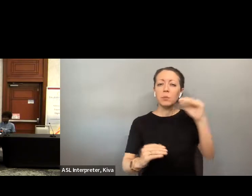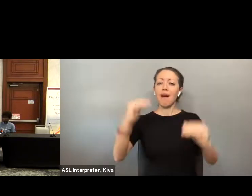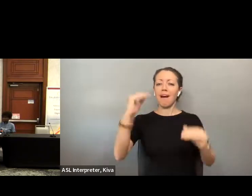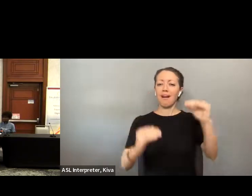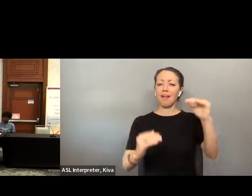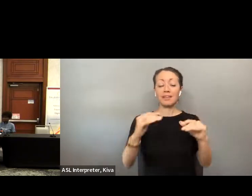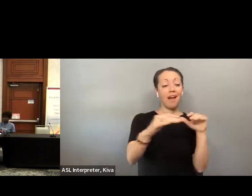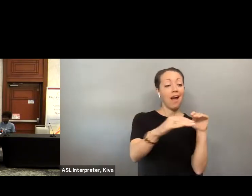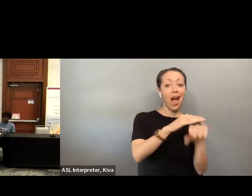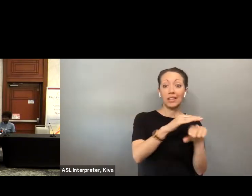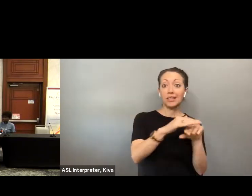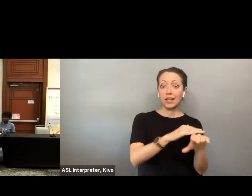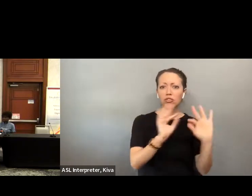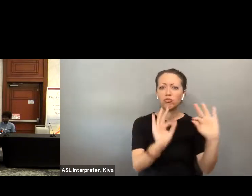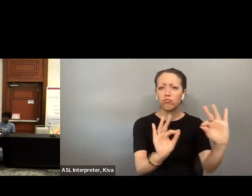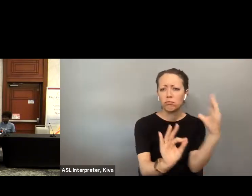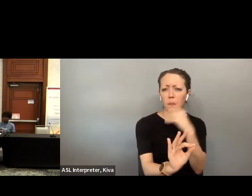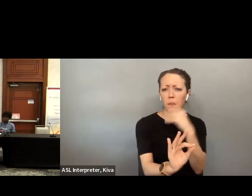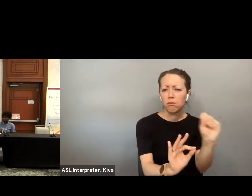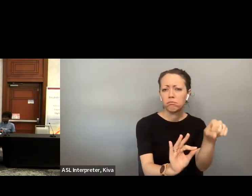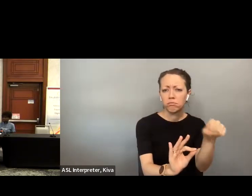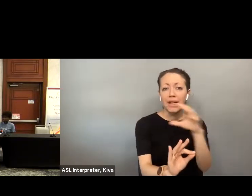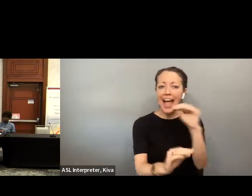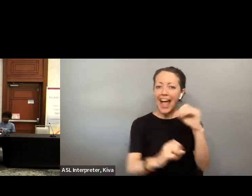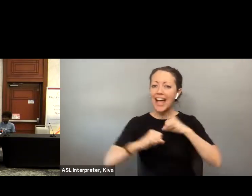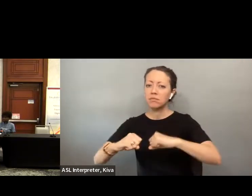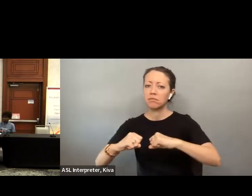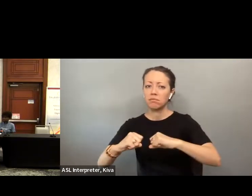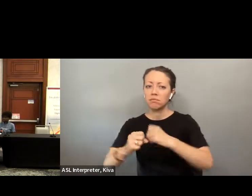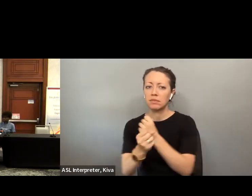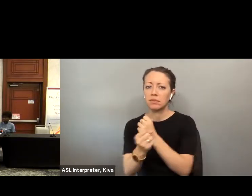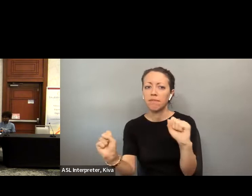voting by mail. And that is balance we need to have between accessibility which is